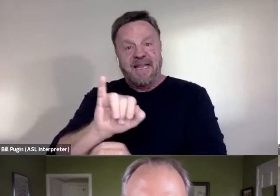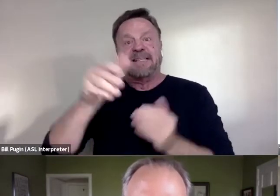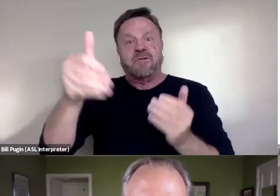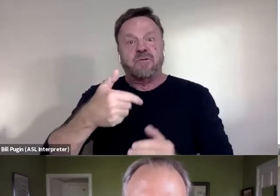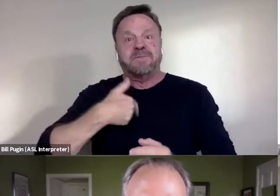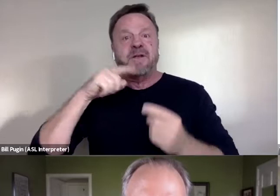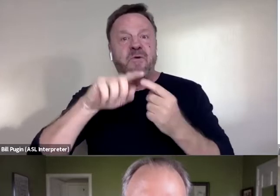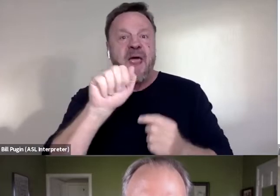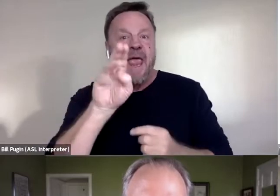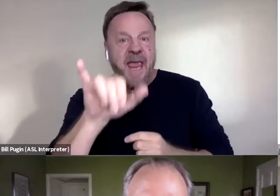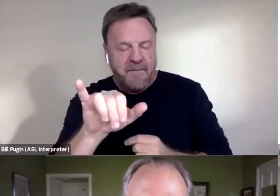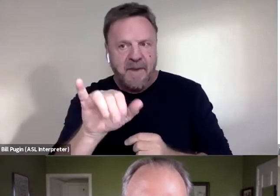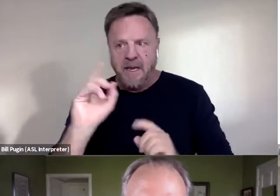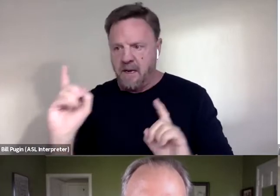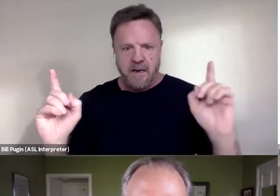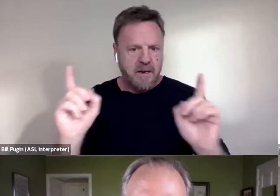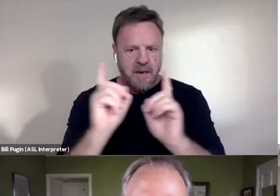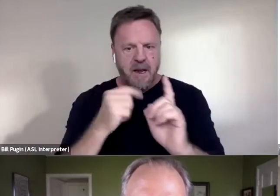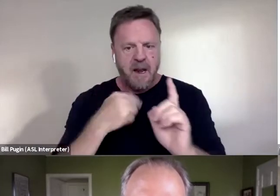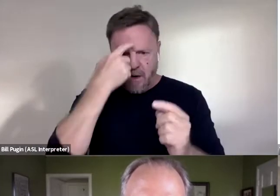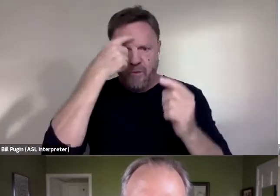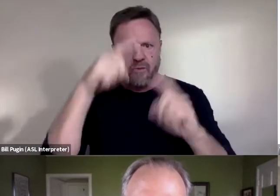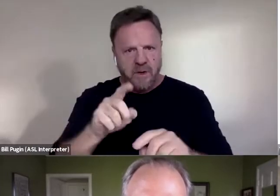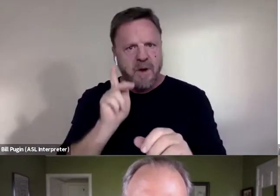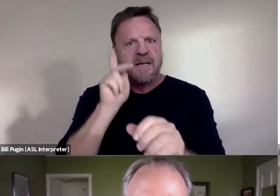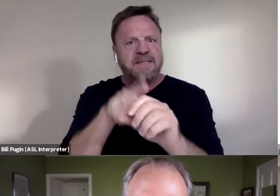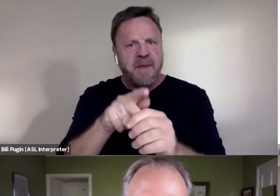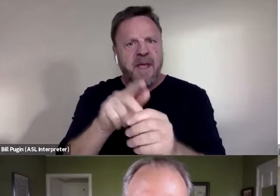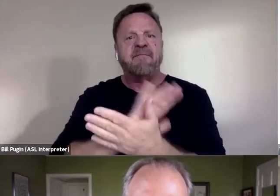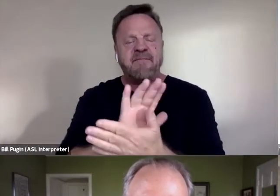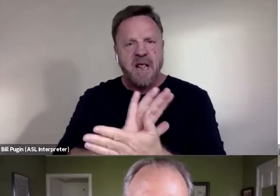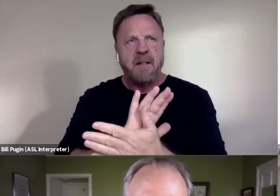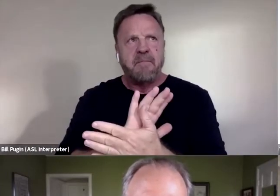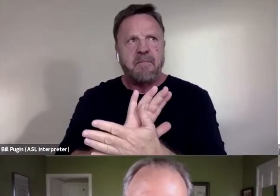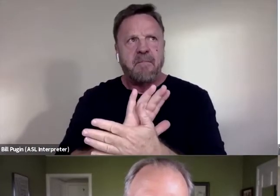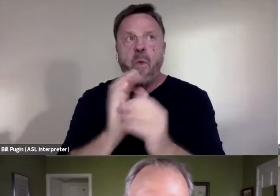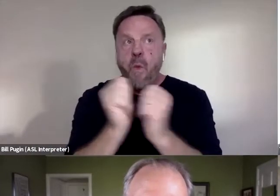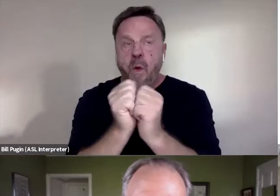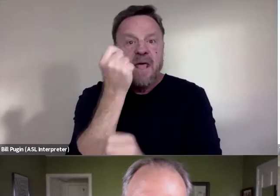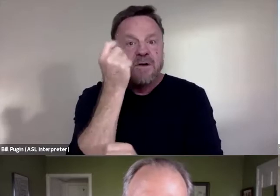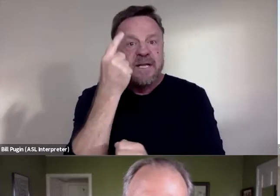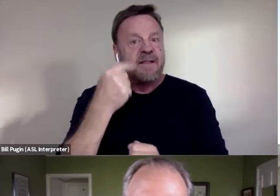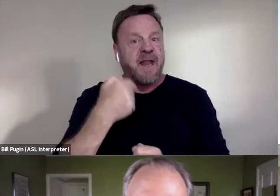and I agreed to participate in the film with the understanding that I would not sign a release